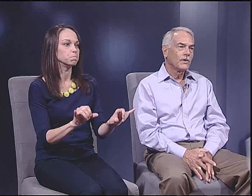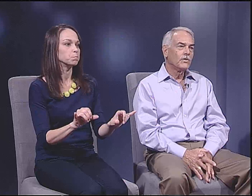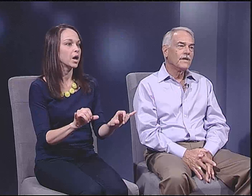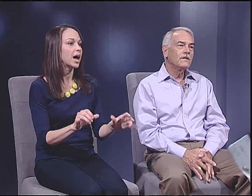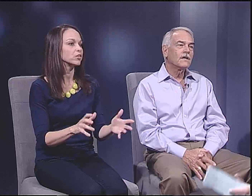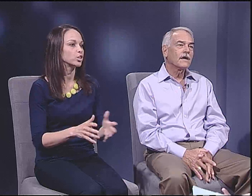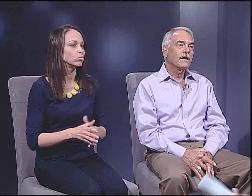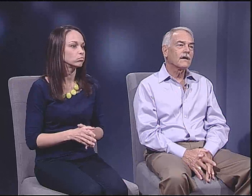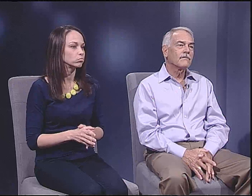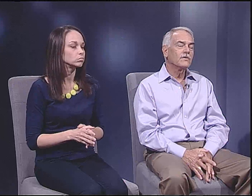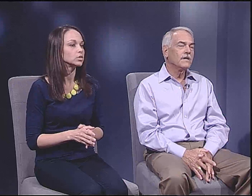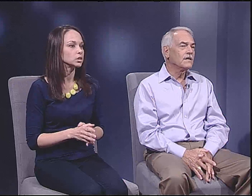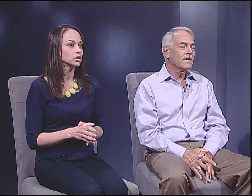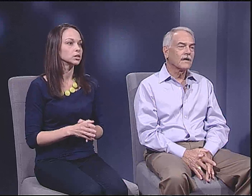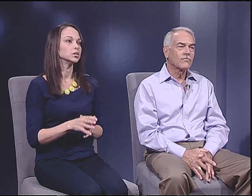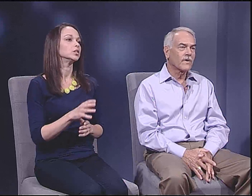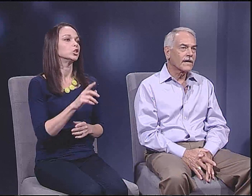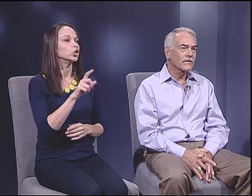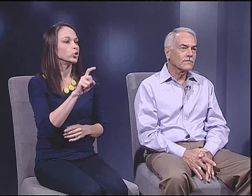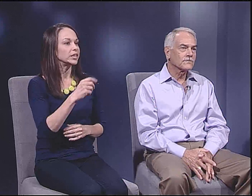You need to have-- you need to have radicals